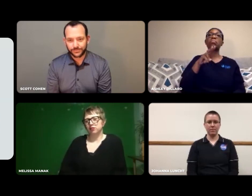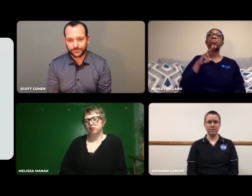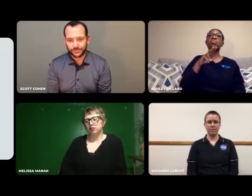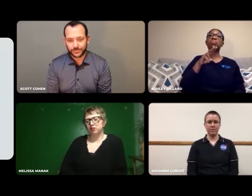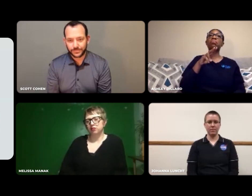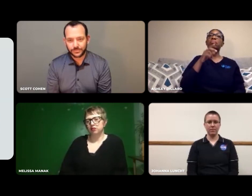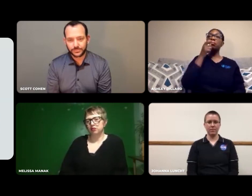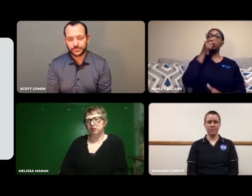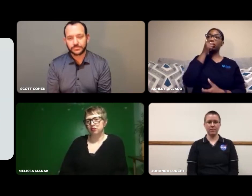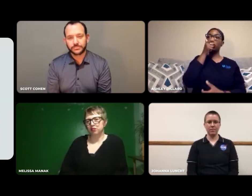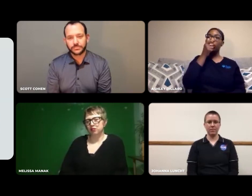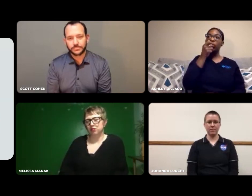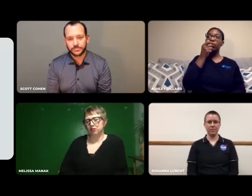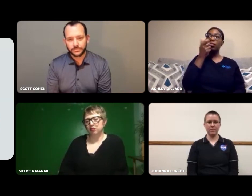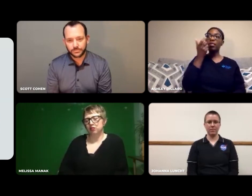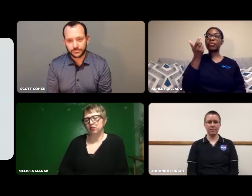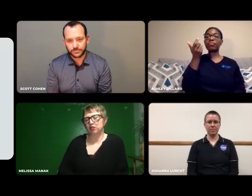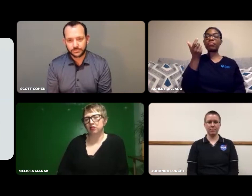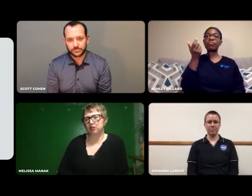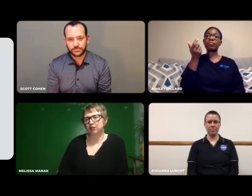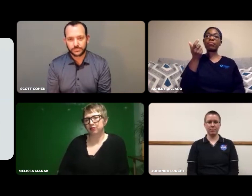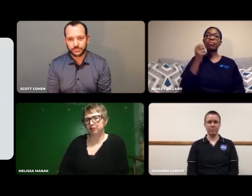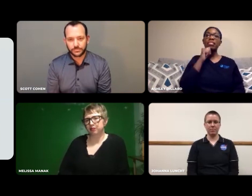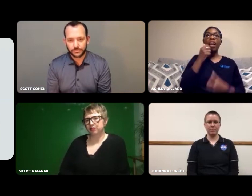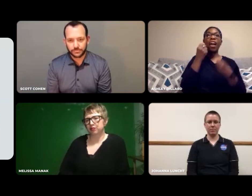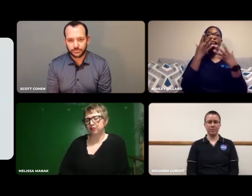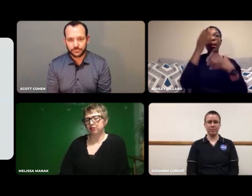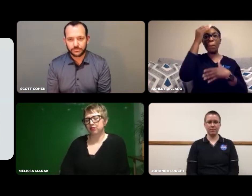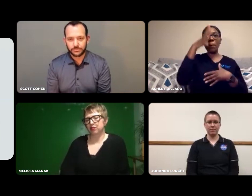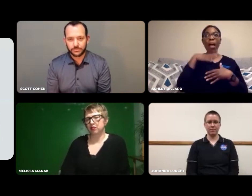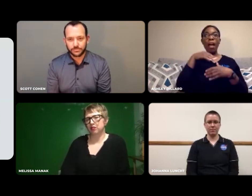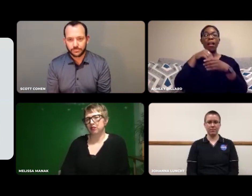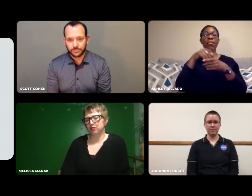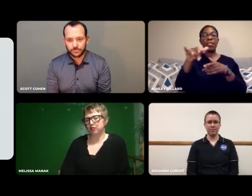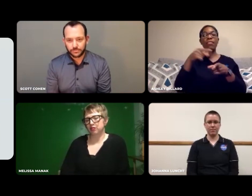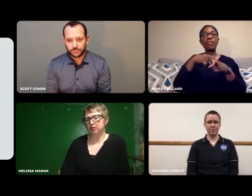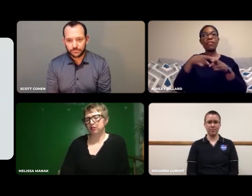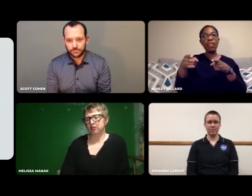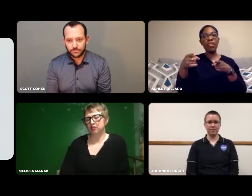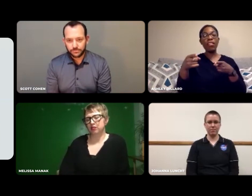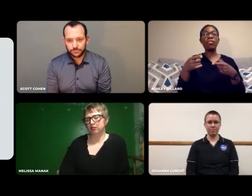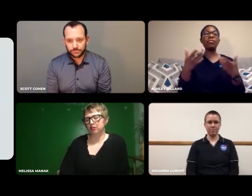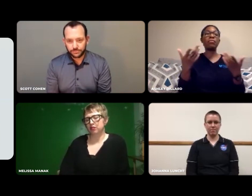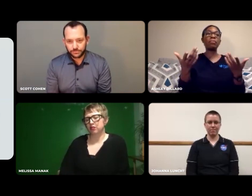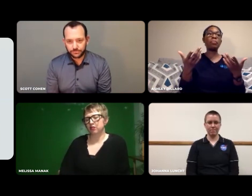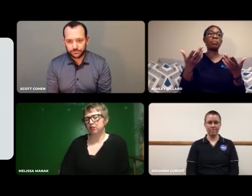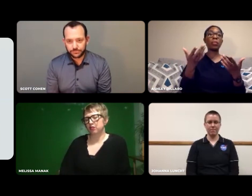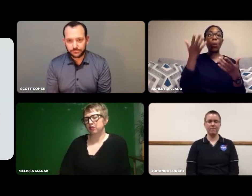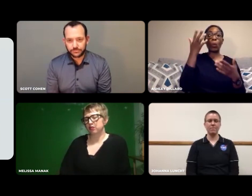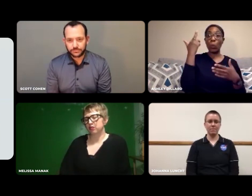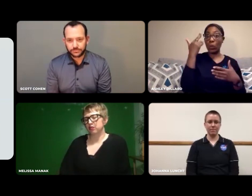I thought it was interesting that there weren't a lot of males in that field.